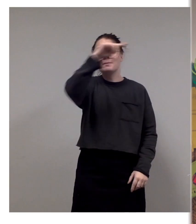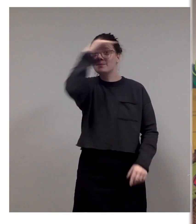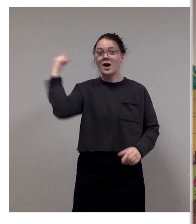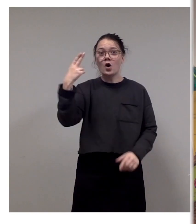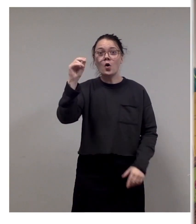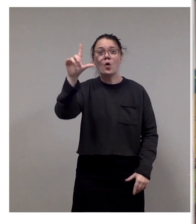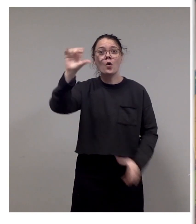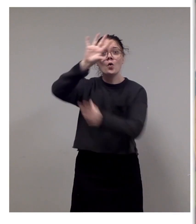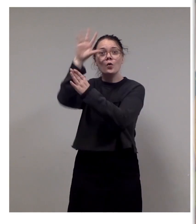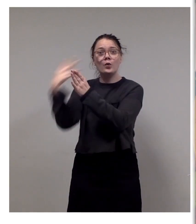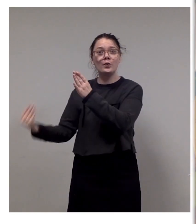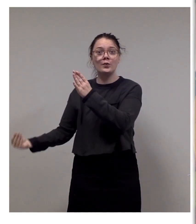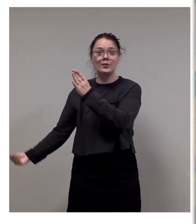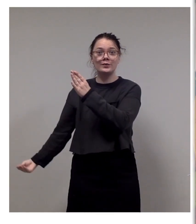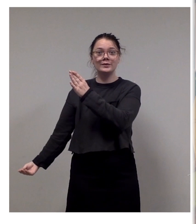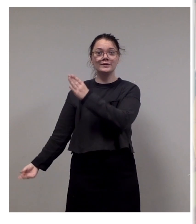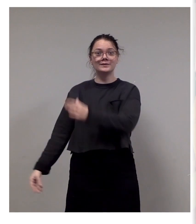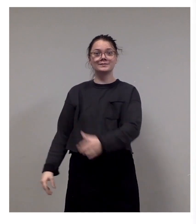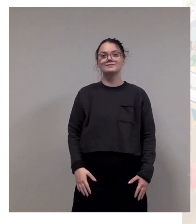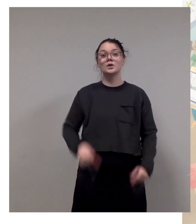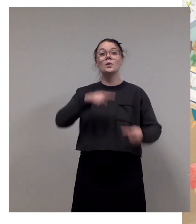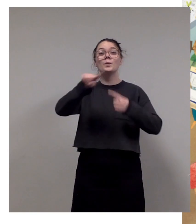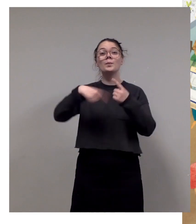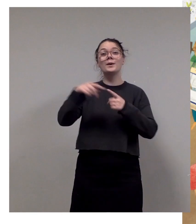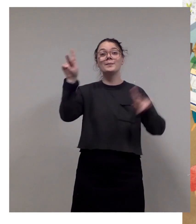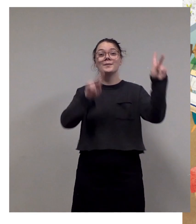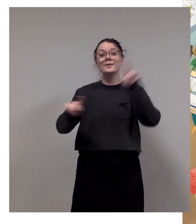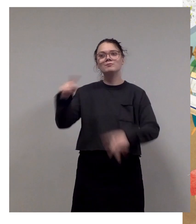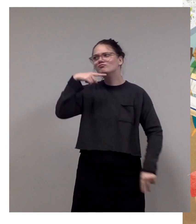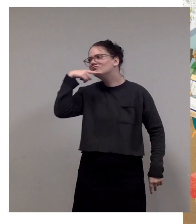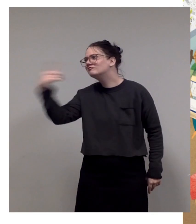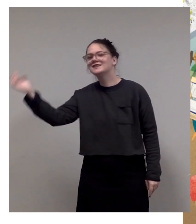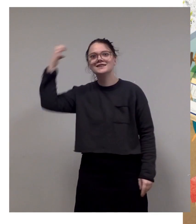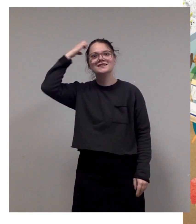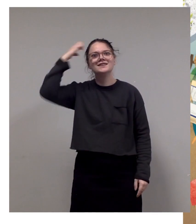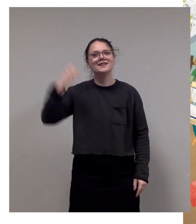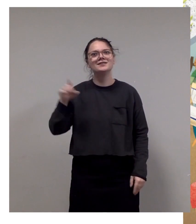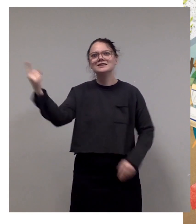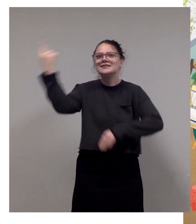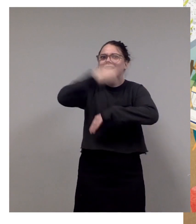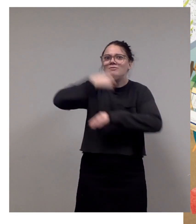Esther likes it when people tell her she has her head in the clouds